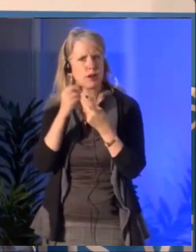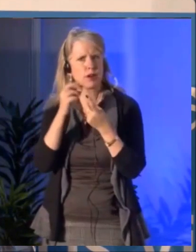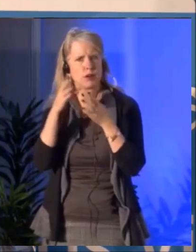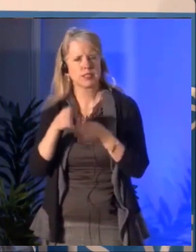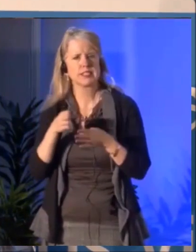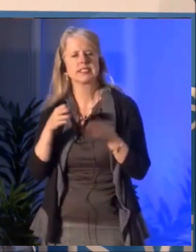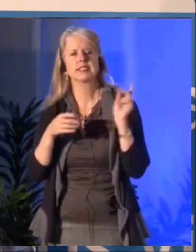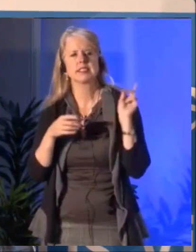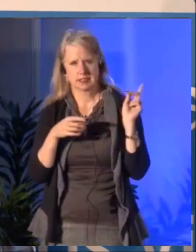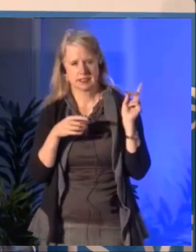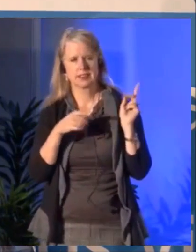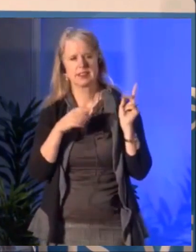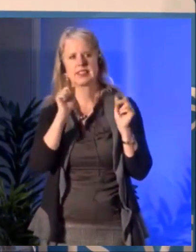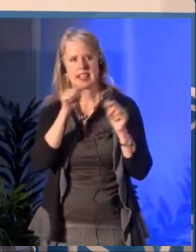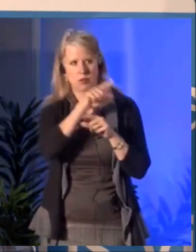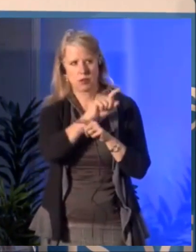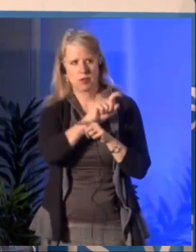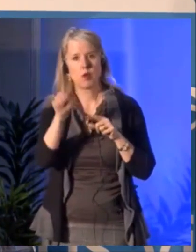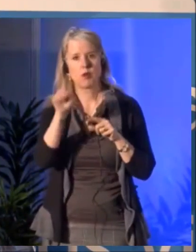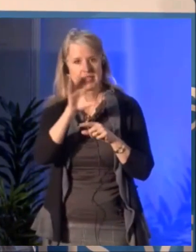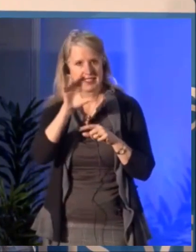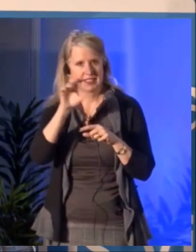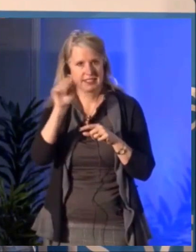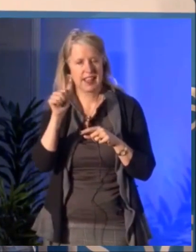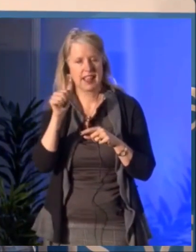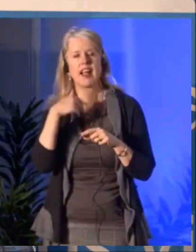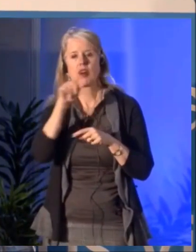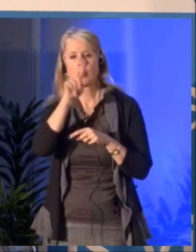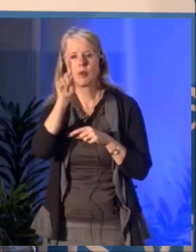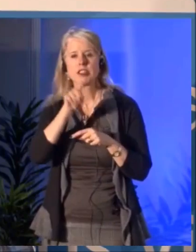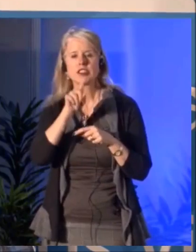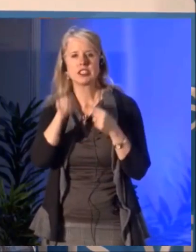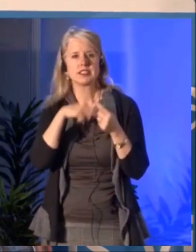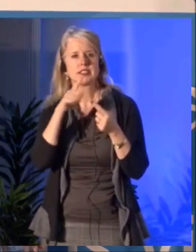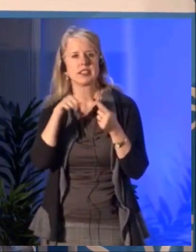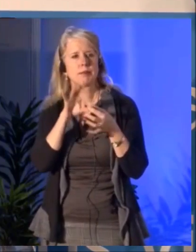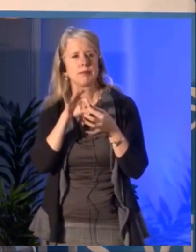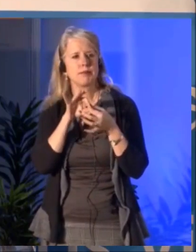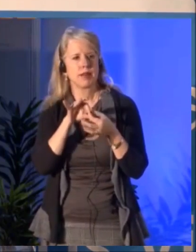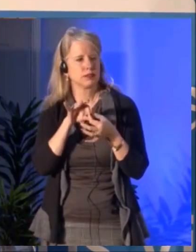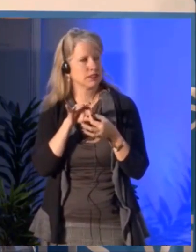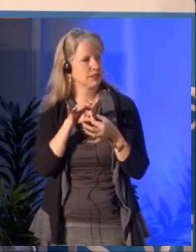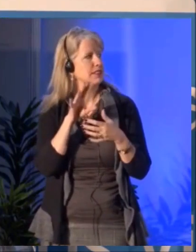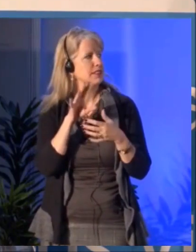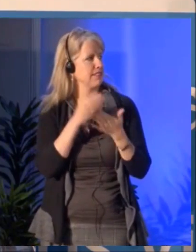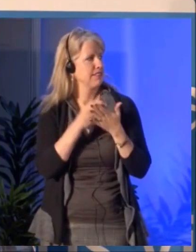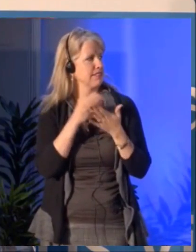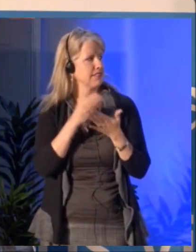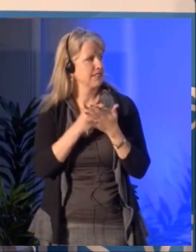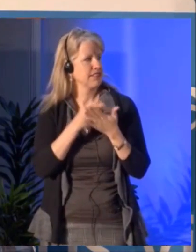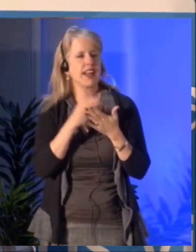Normally I mean these are grants so they are not kind of investments or contributions and all that.